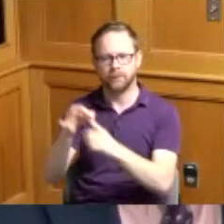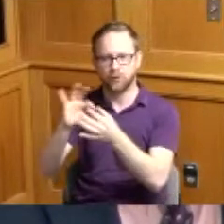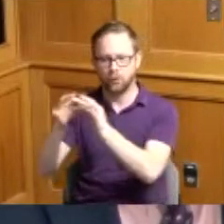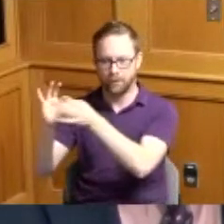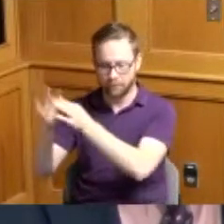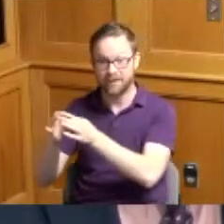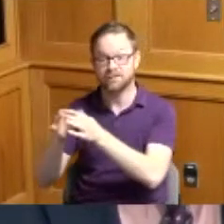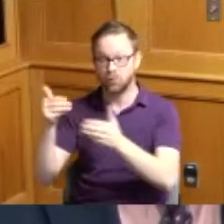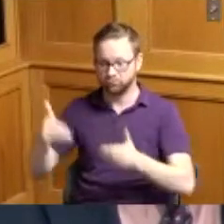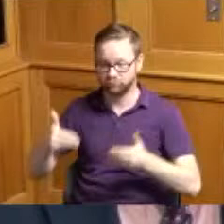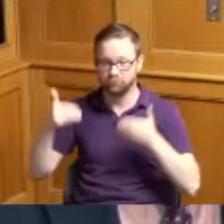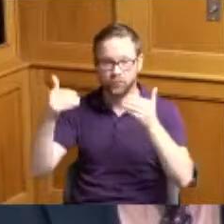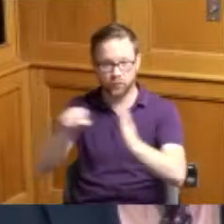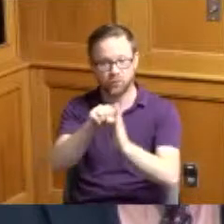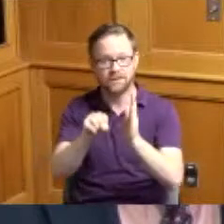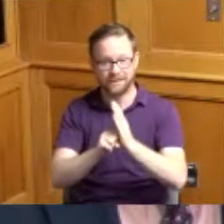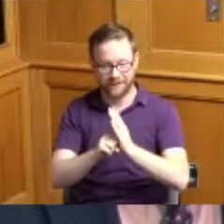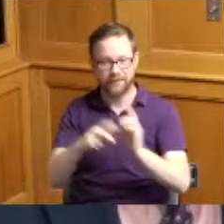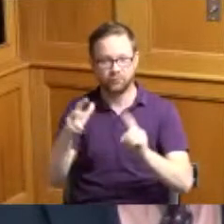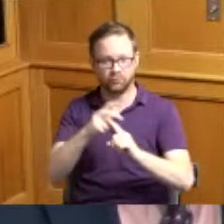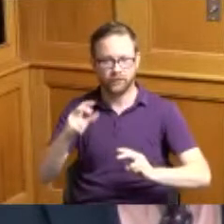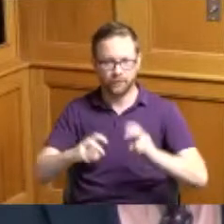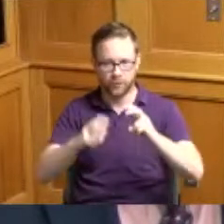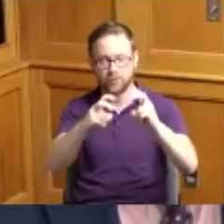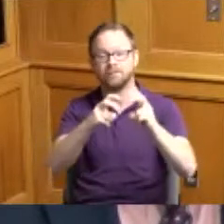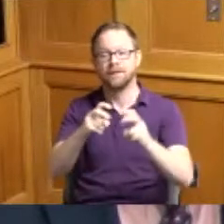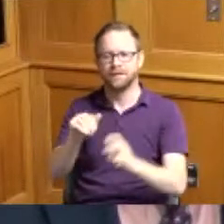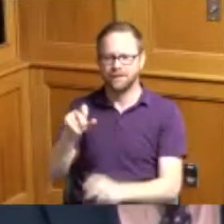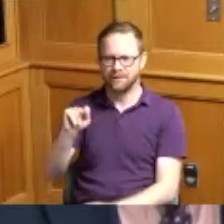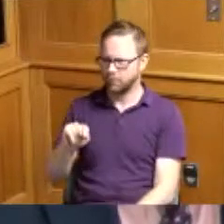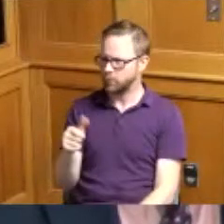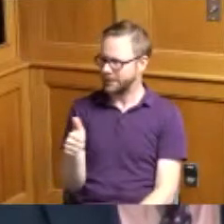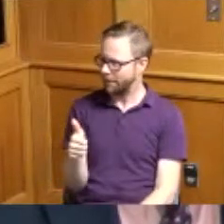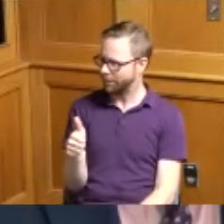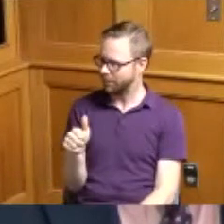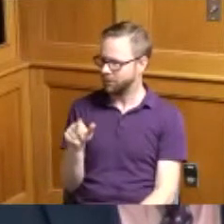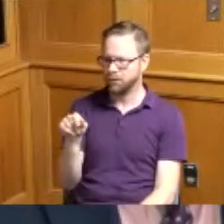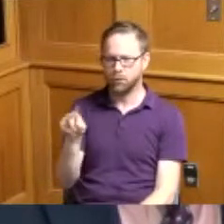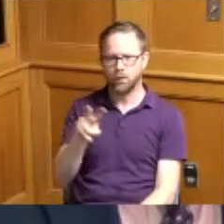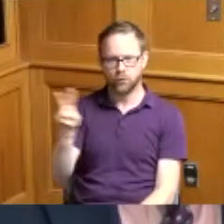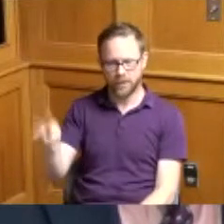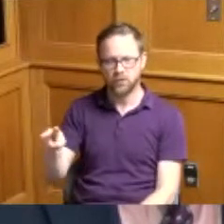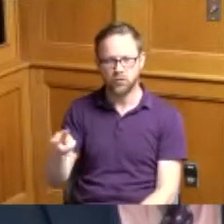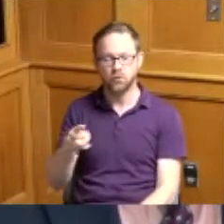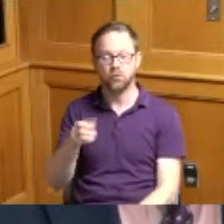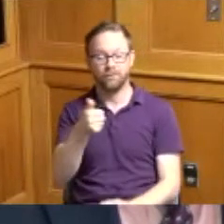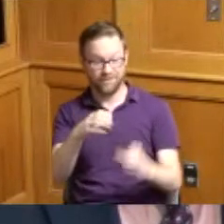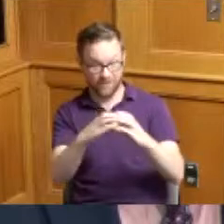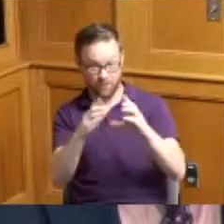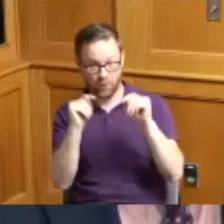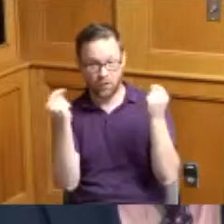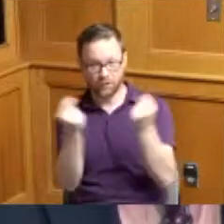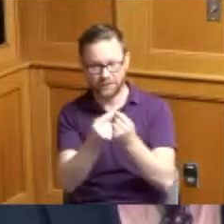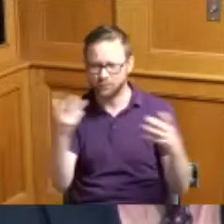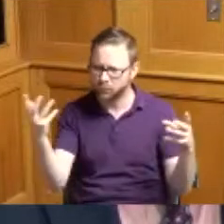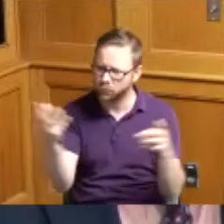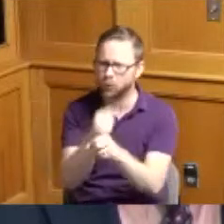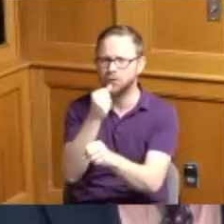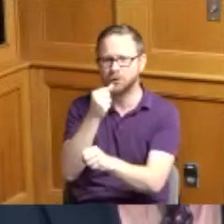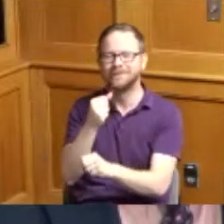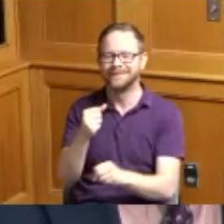on September 10 2022 the Hamilton County Special Olympics softball team achieved victory 16-6 over